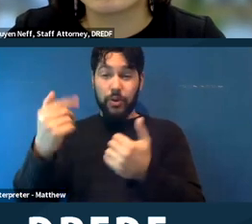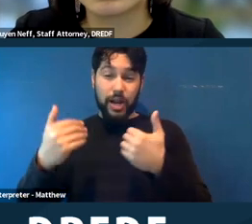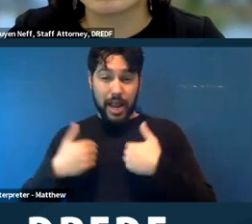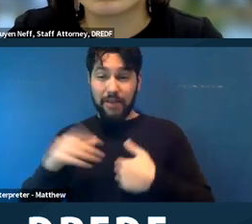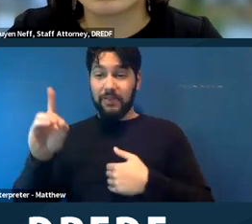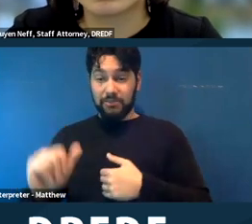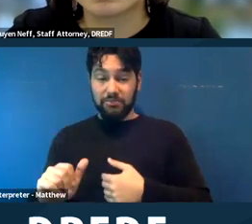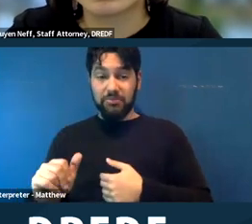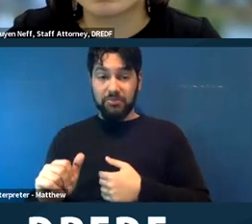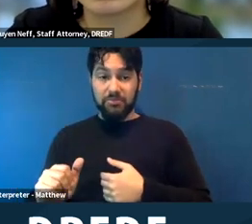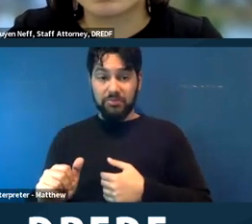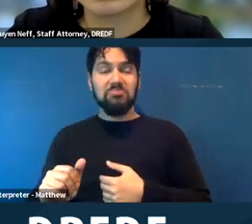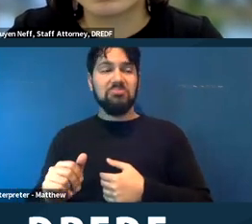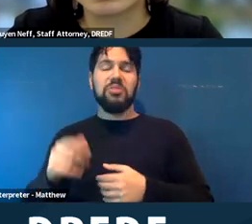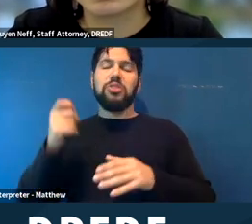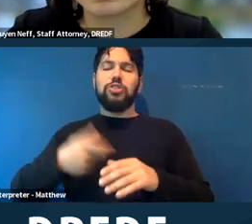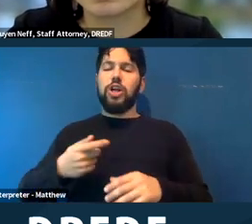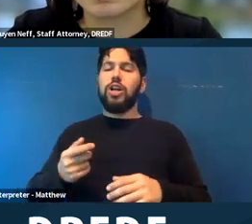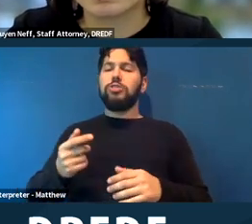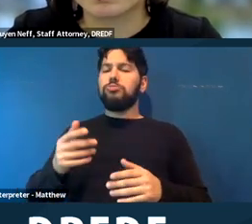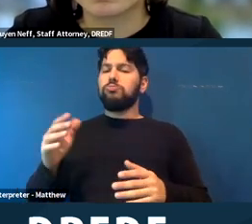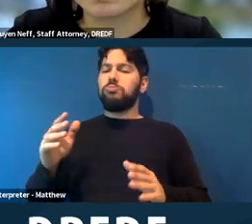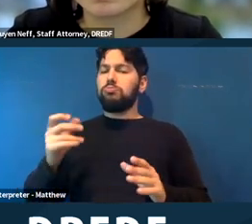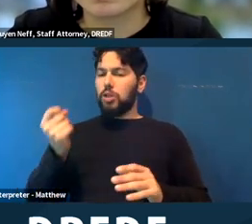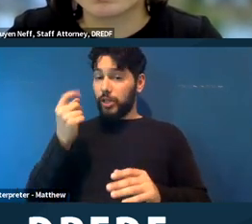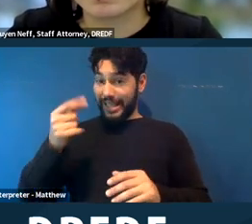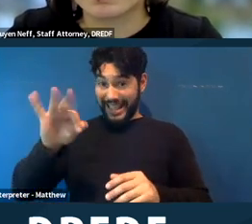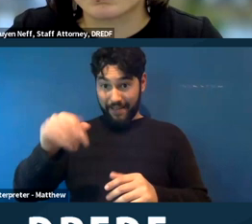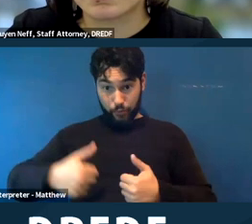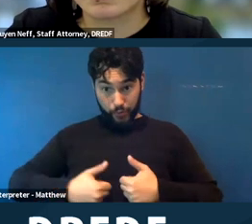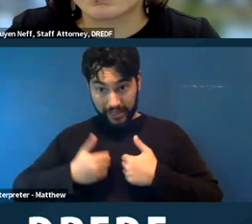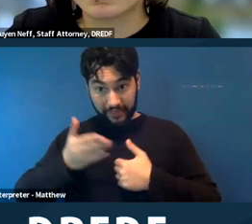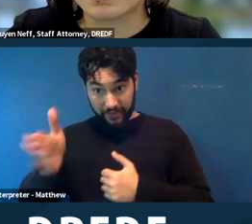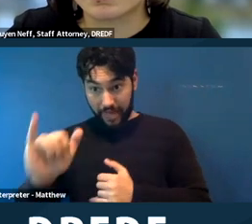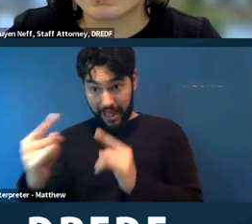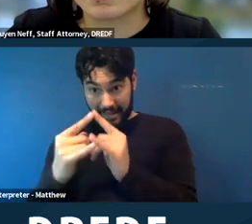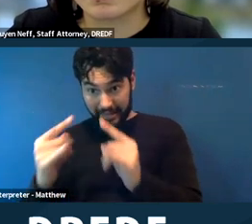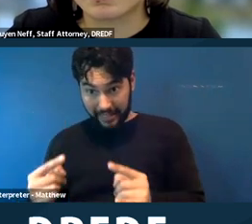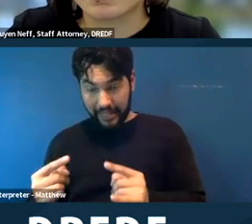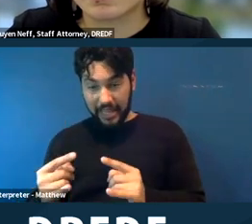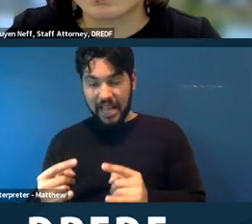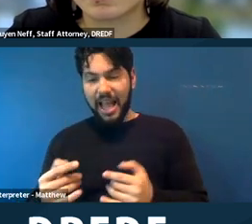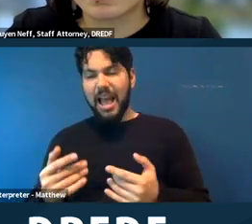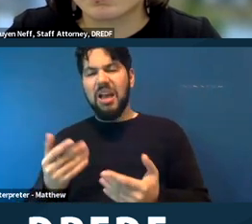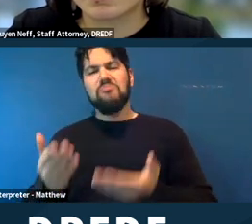was kind of understood that folks who were living in the encampments probably did have a disability.